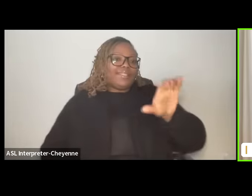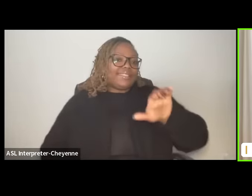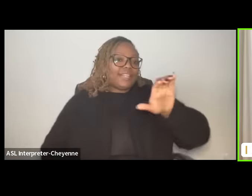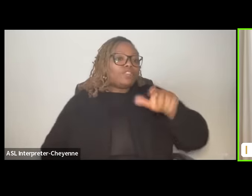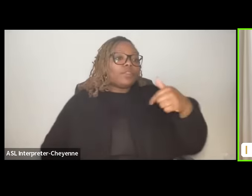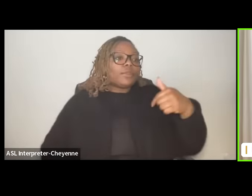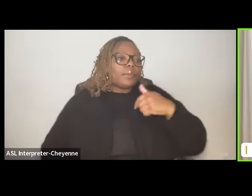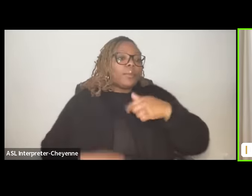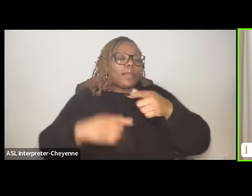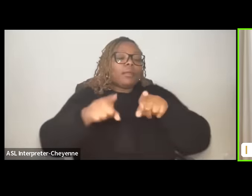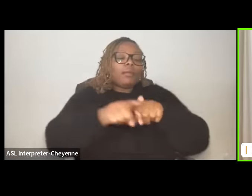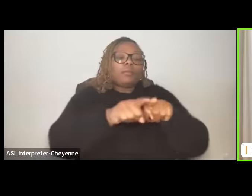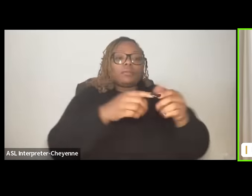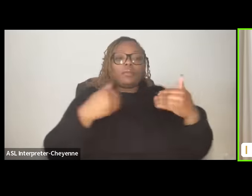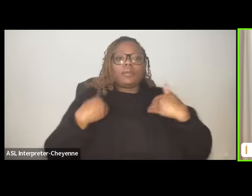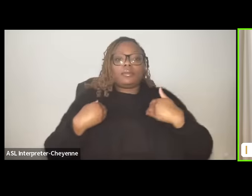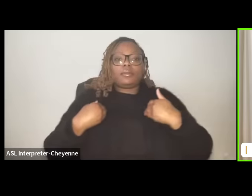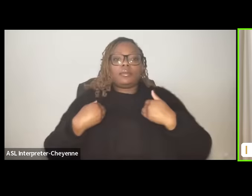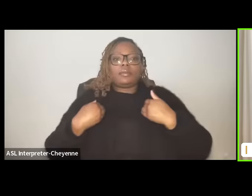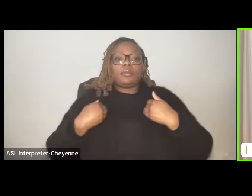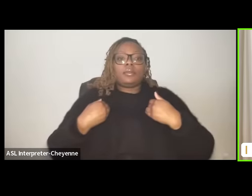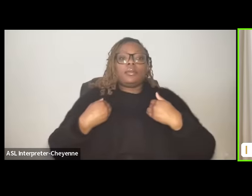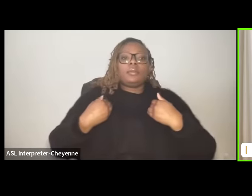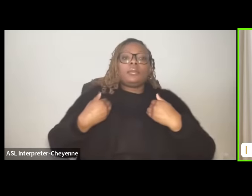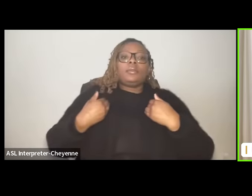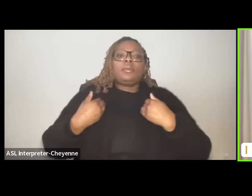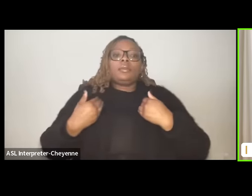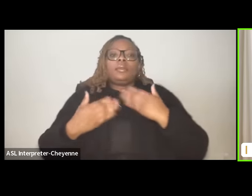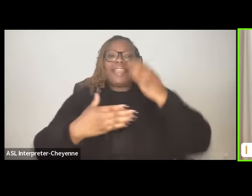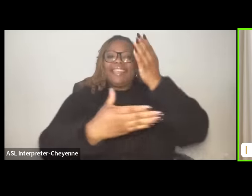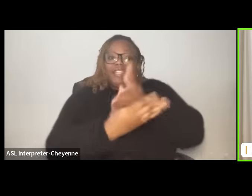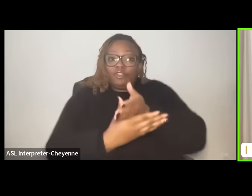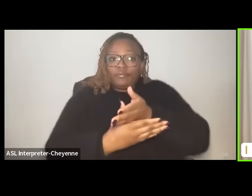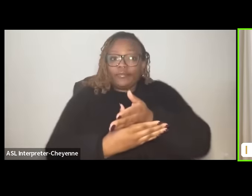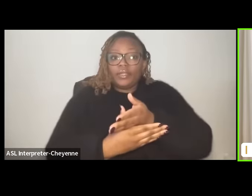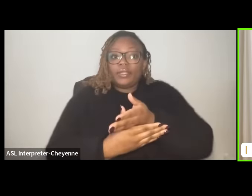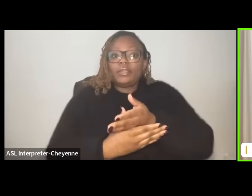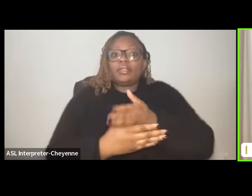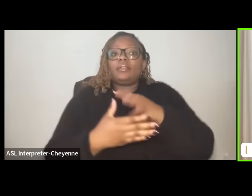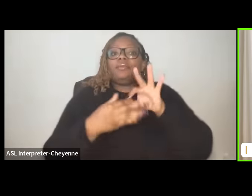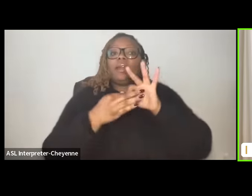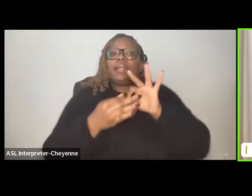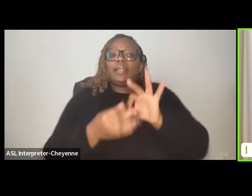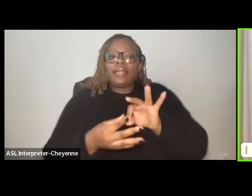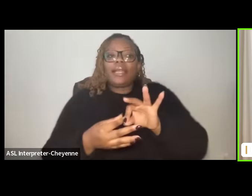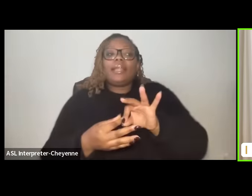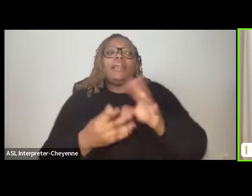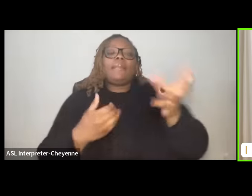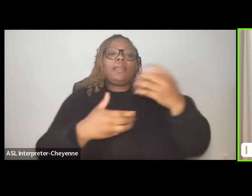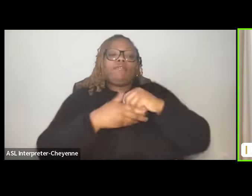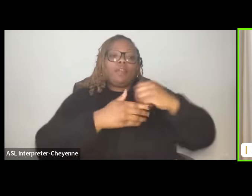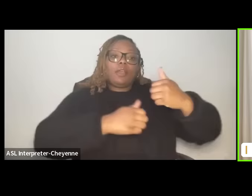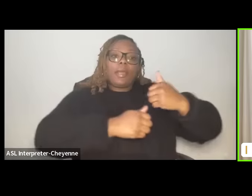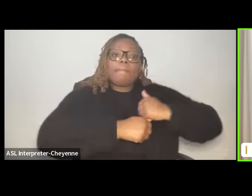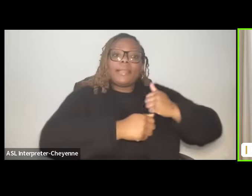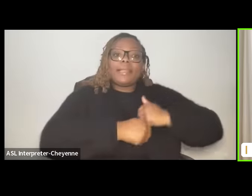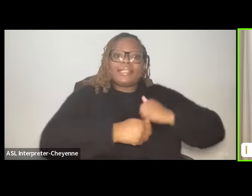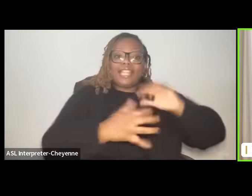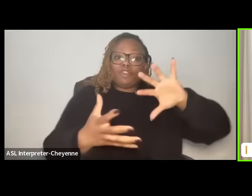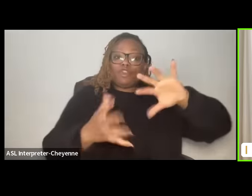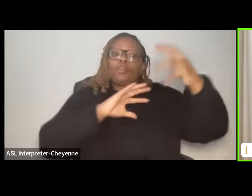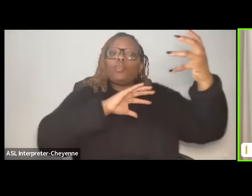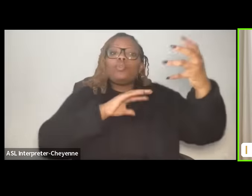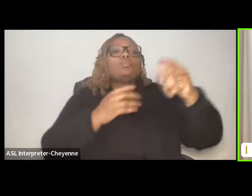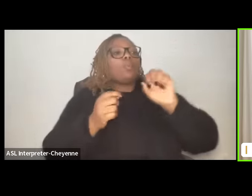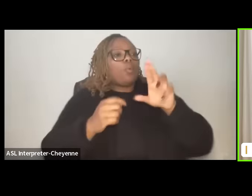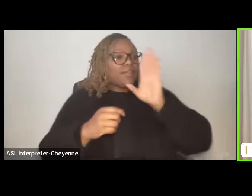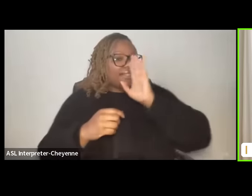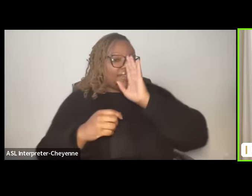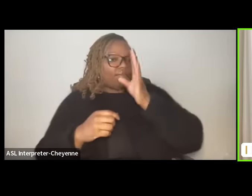have um intervention in the sense of participating in either military coups or directly um pressuring